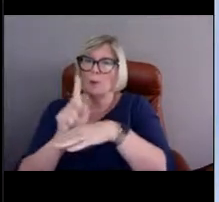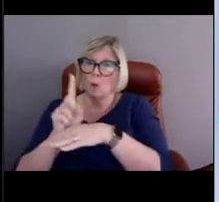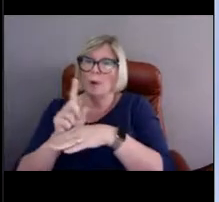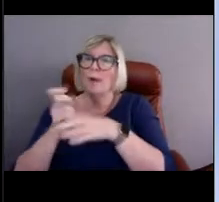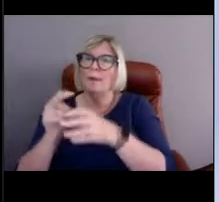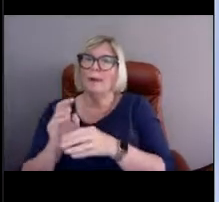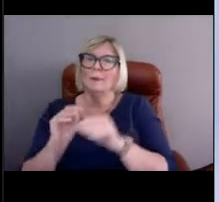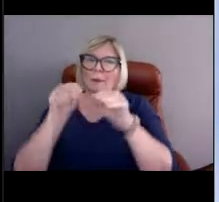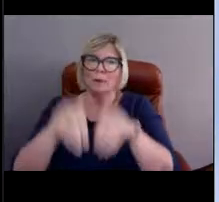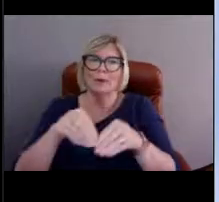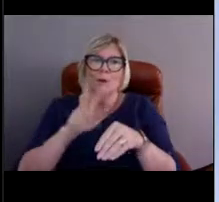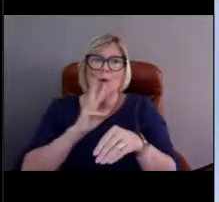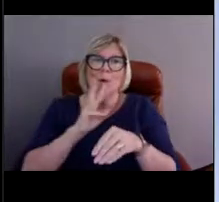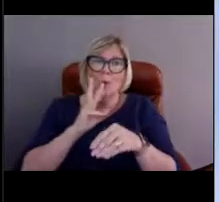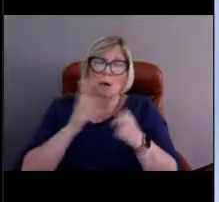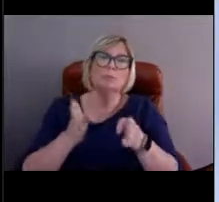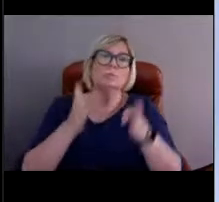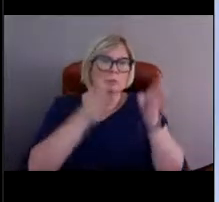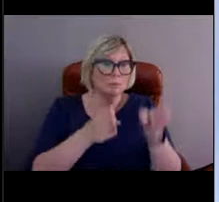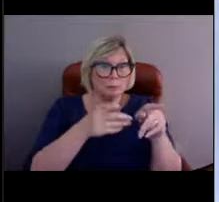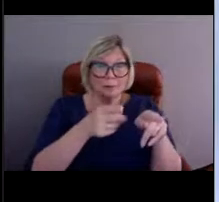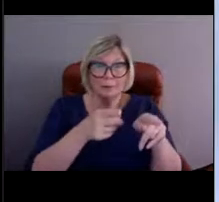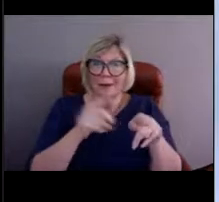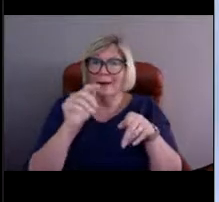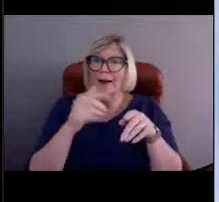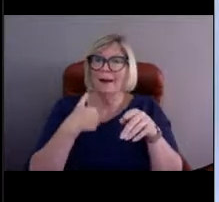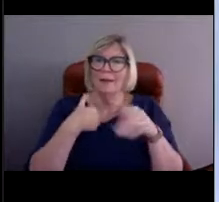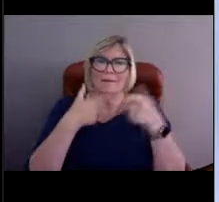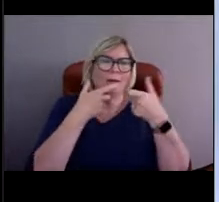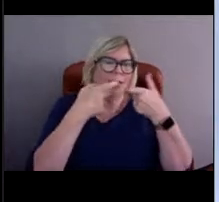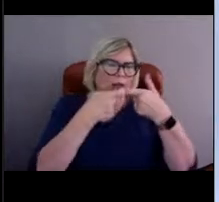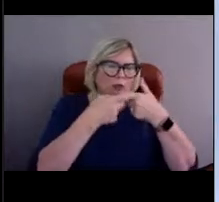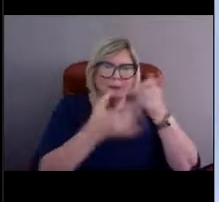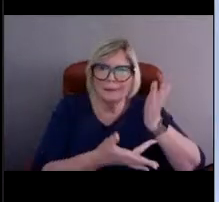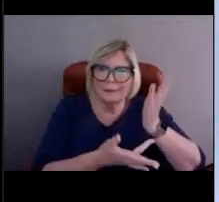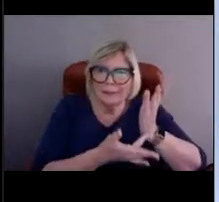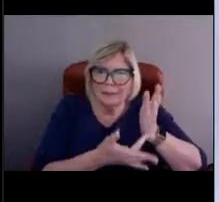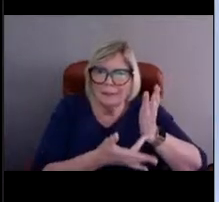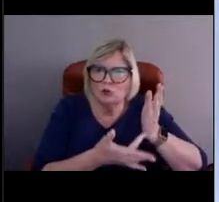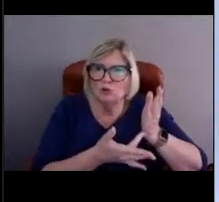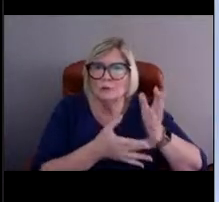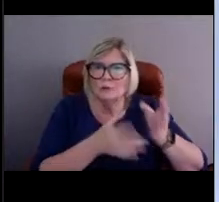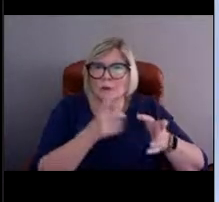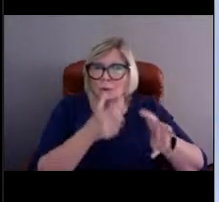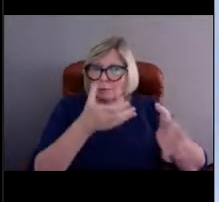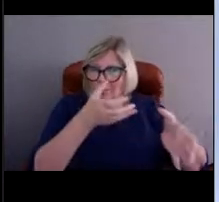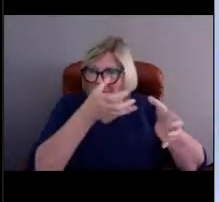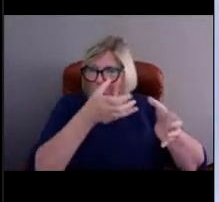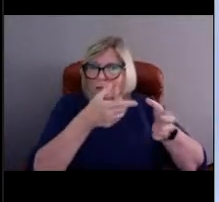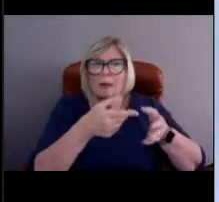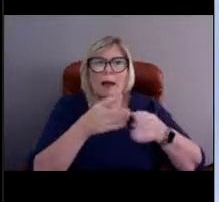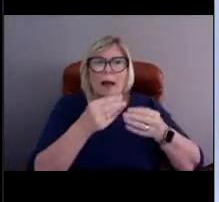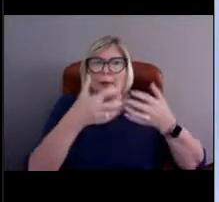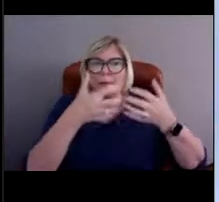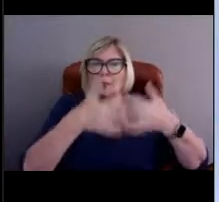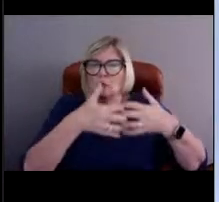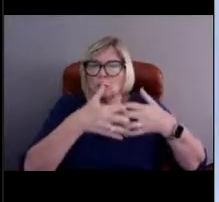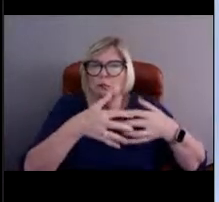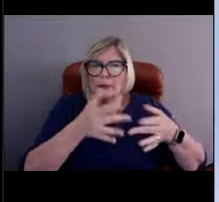Next, we have electronics technicians and also machinery technicians or mechanics